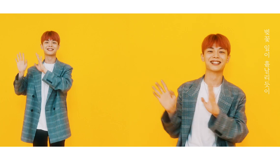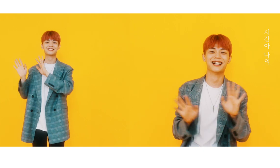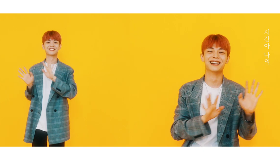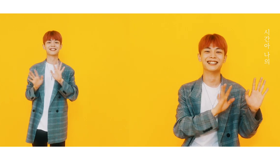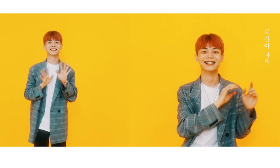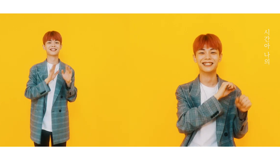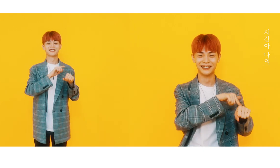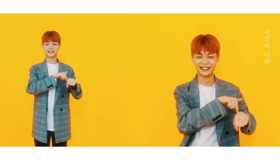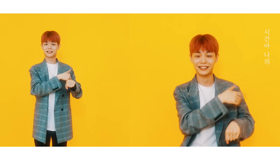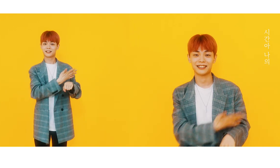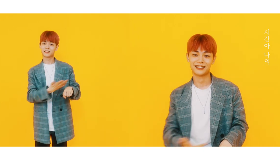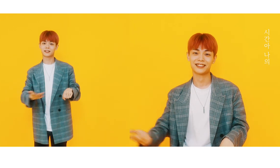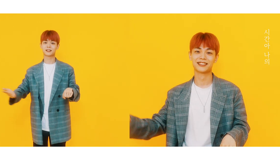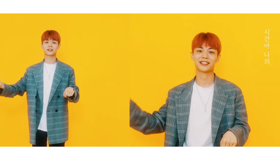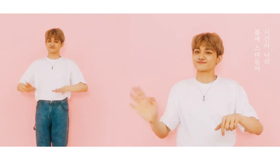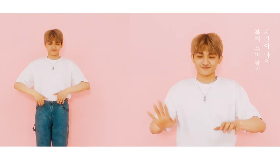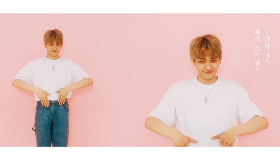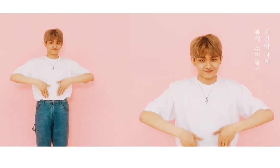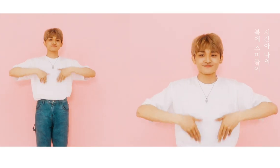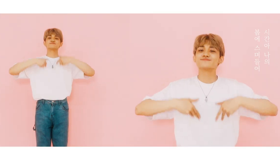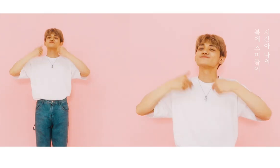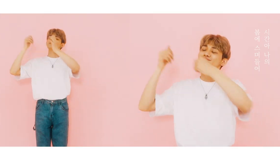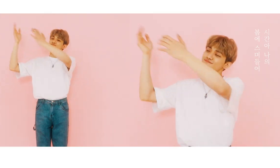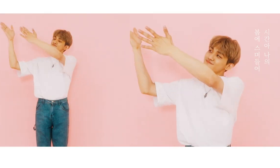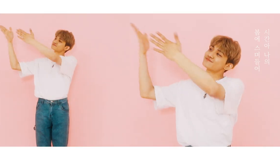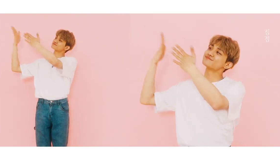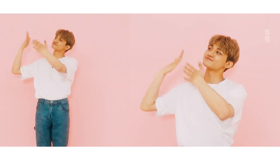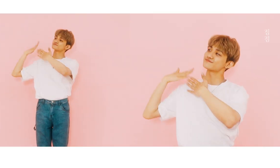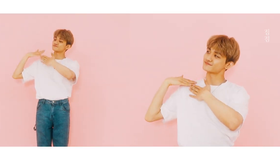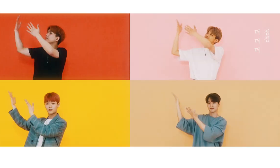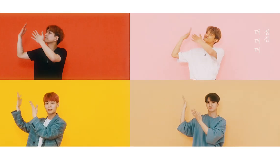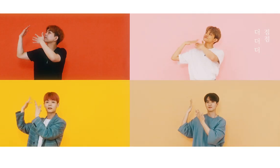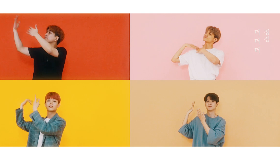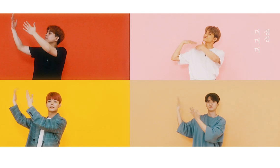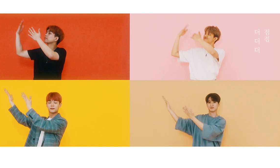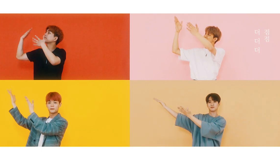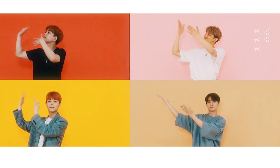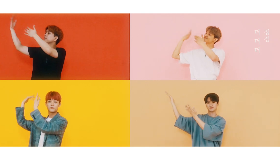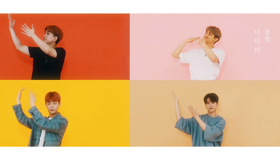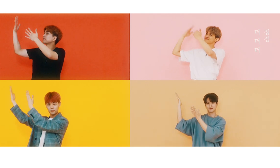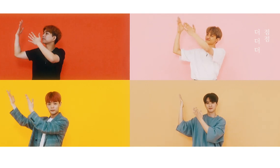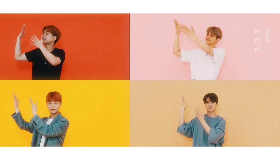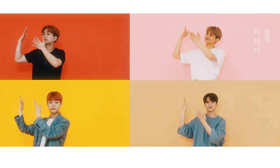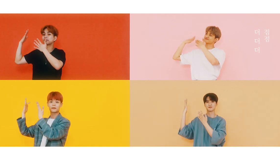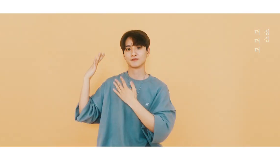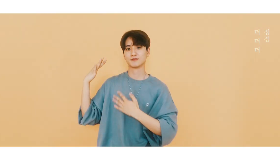Time, please permeate into my spring More and more and more